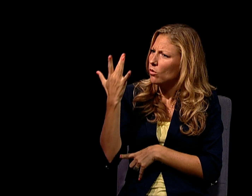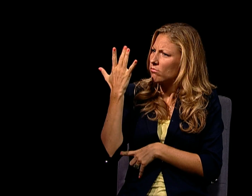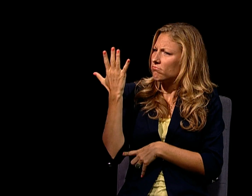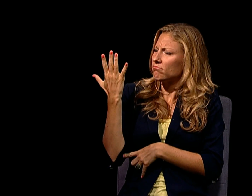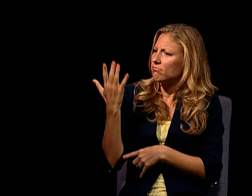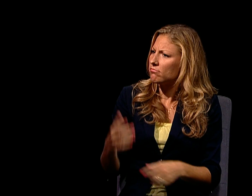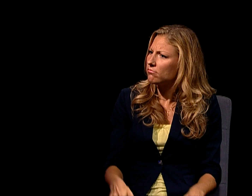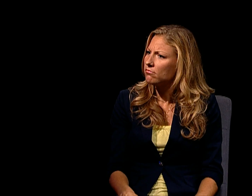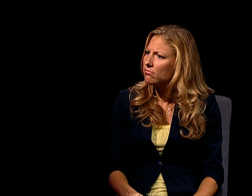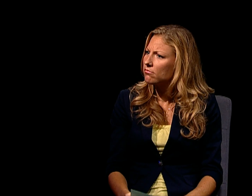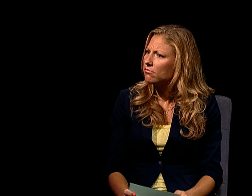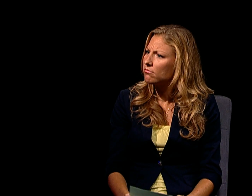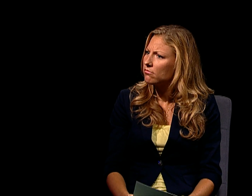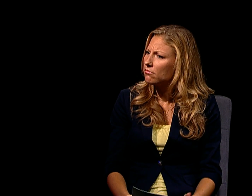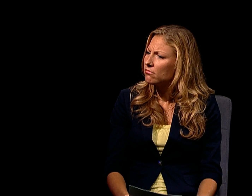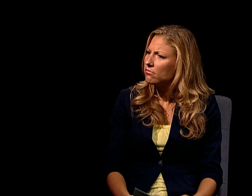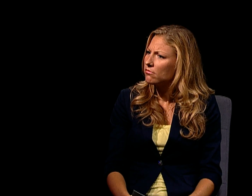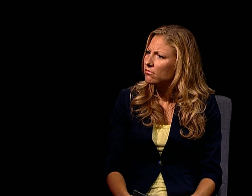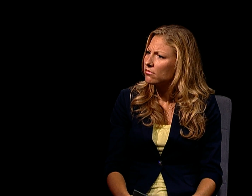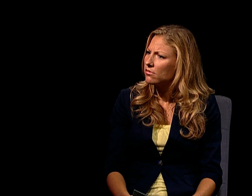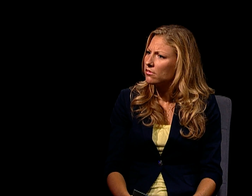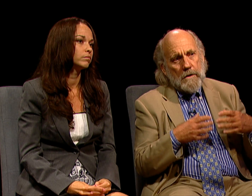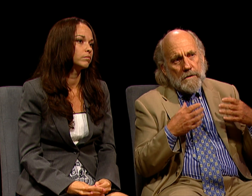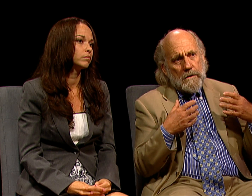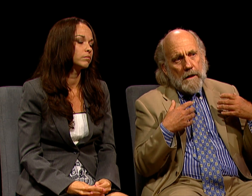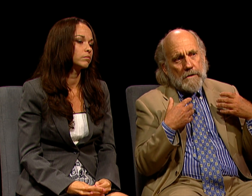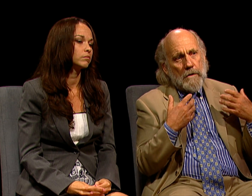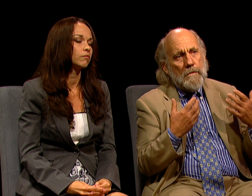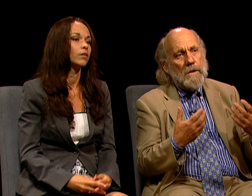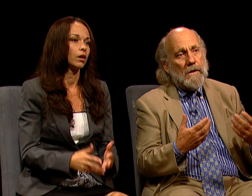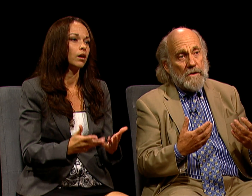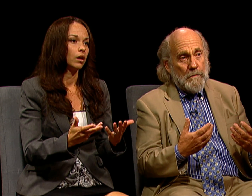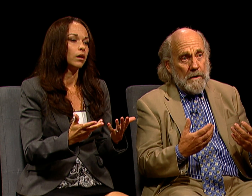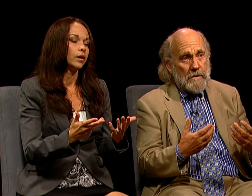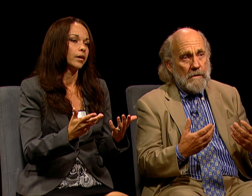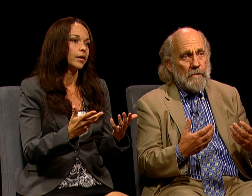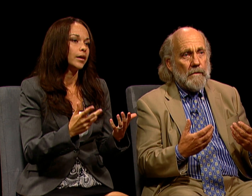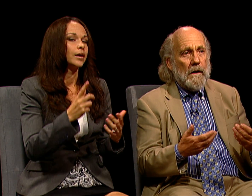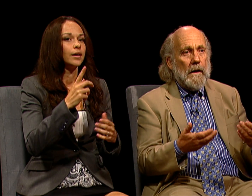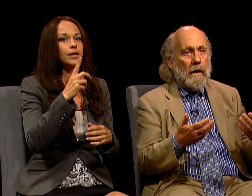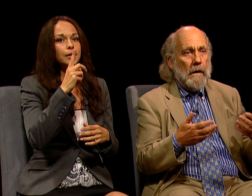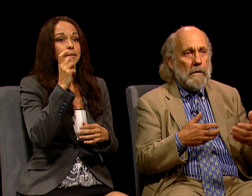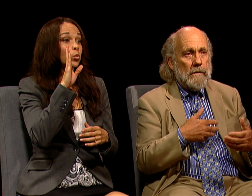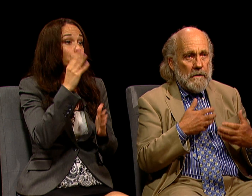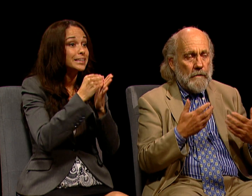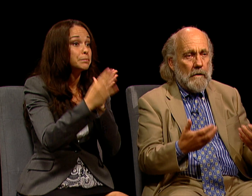WHY DO PEOPLE STILL BELIEVE THAT IT'S A MYTH? BECAUSE IT'S GOING TO BE EXPENSIVE AND DIFFICULT